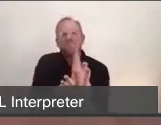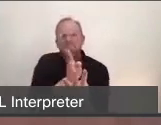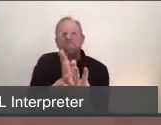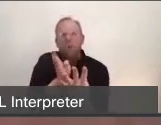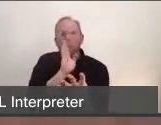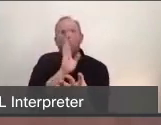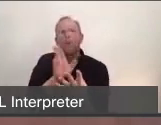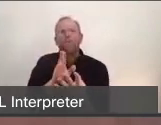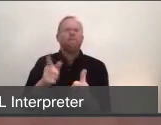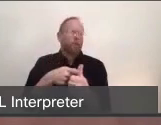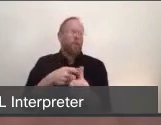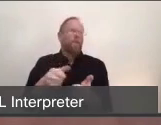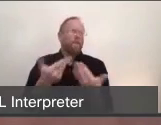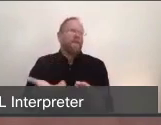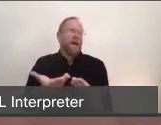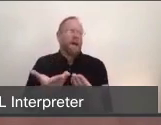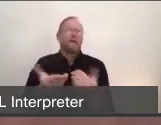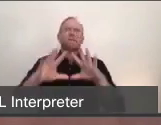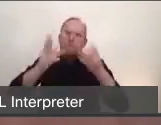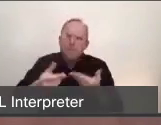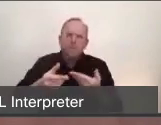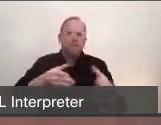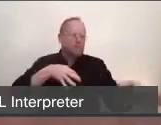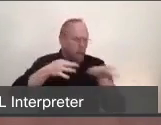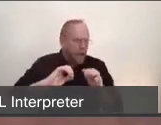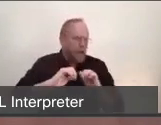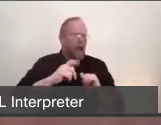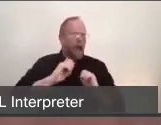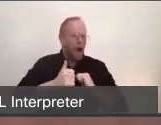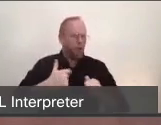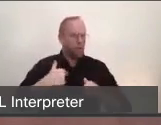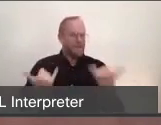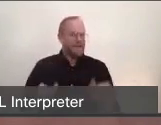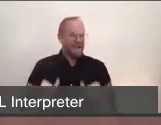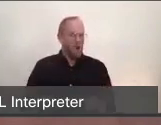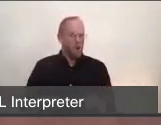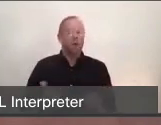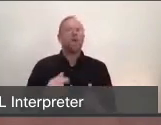in the Coronavirus response and, as well, our efforts on hospital surge planning. Once we conclude,